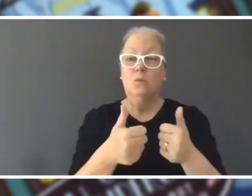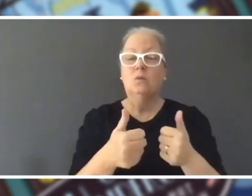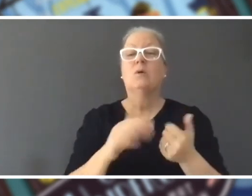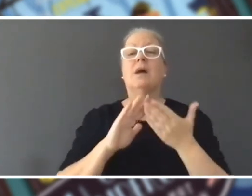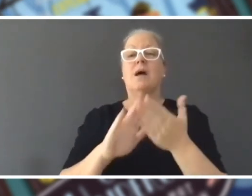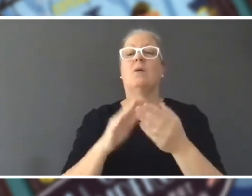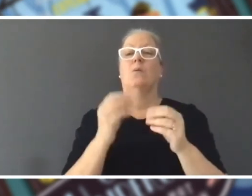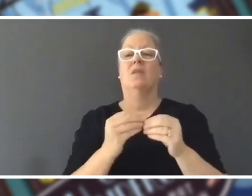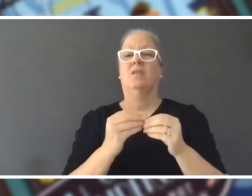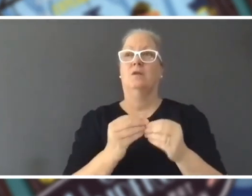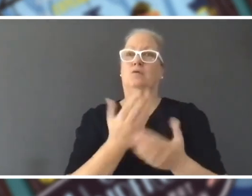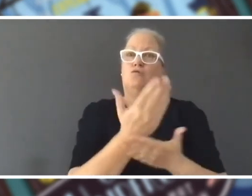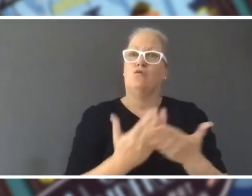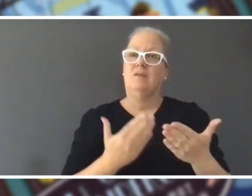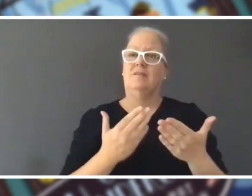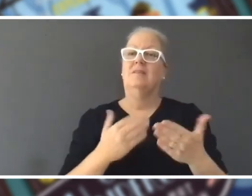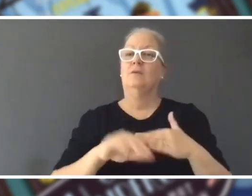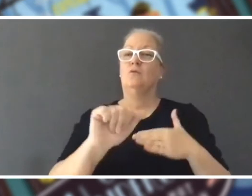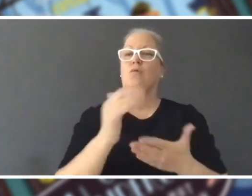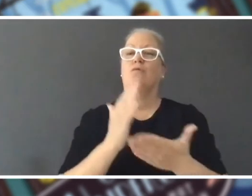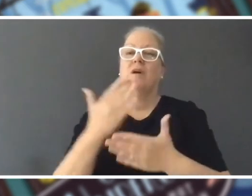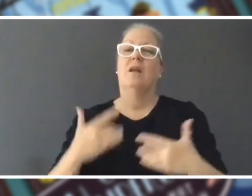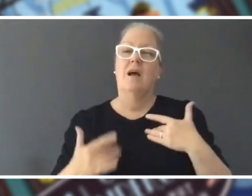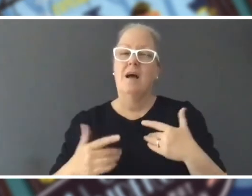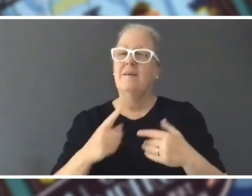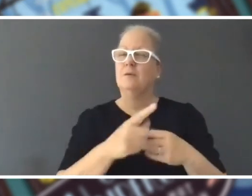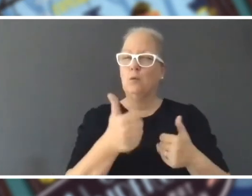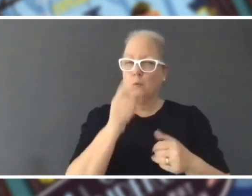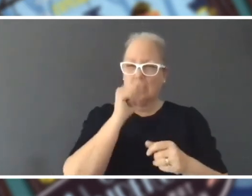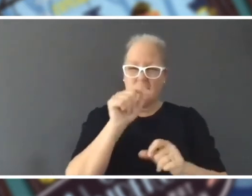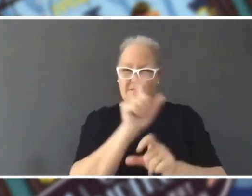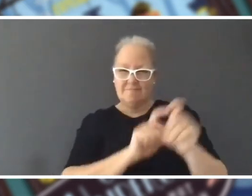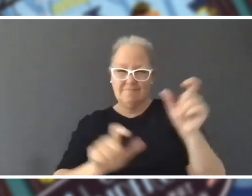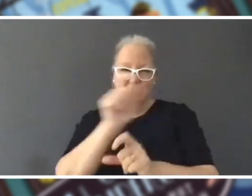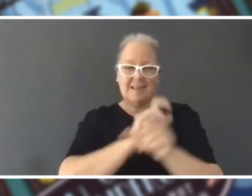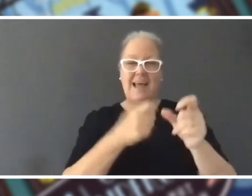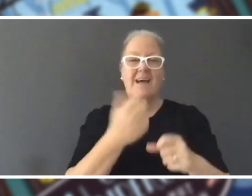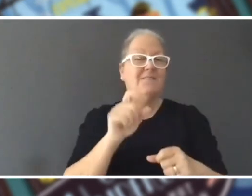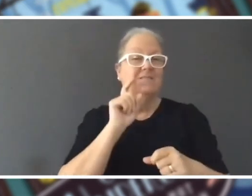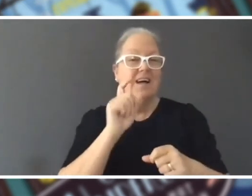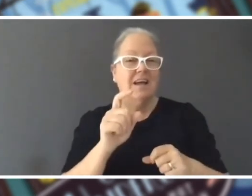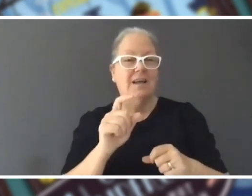Tess: Yes and it's good to be able to play around with stories and have a bit of fun before you sit down and write them that's how the good ideas get going in